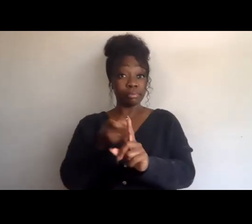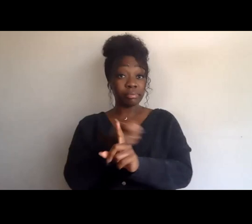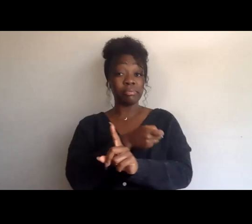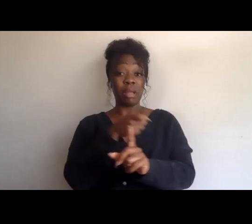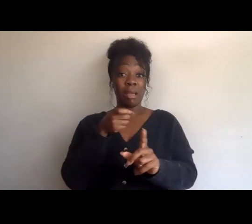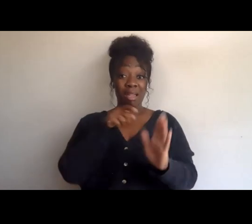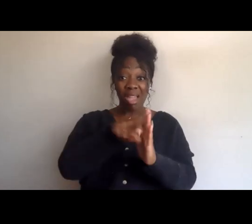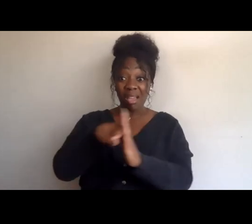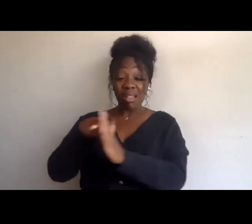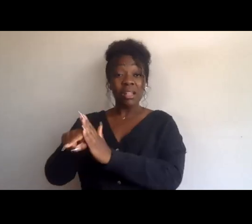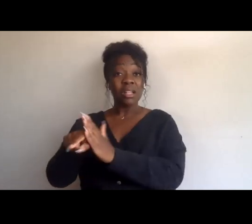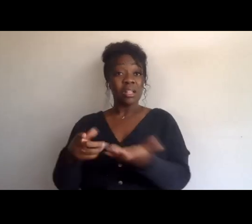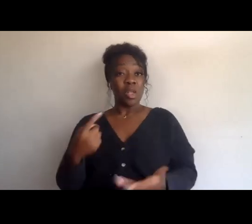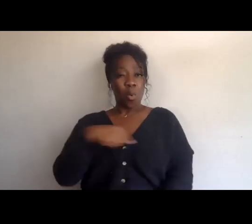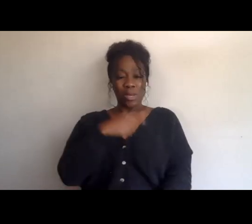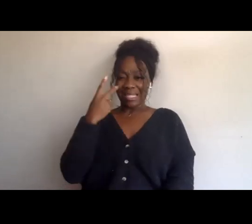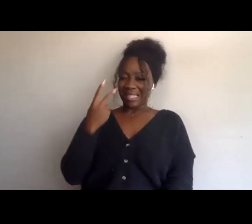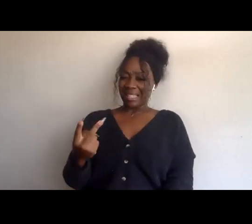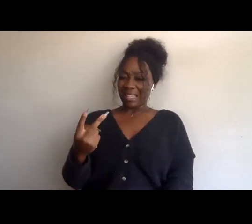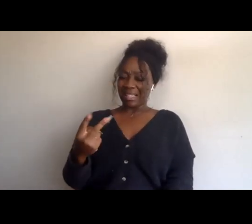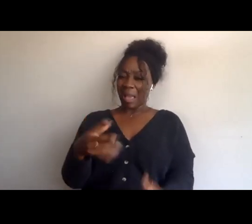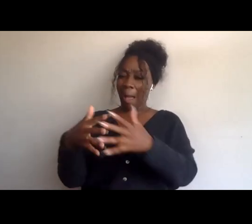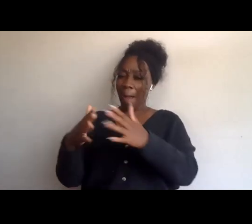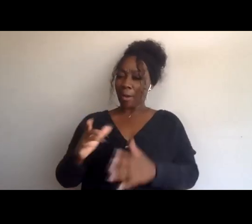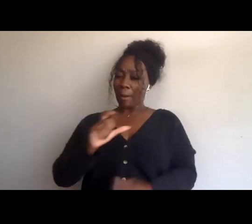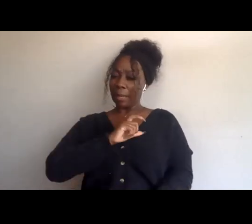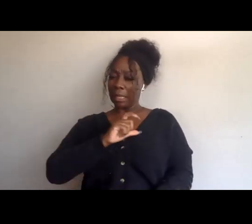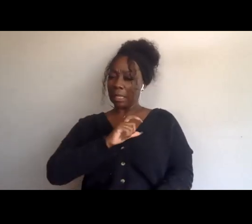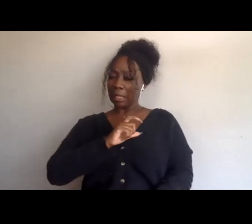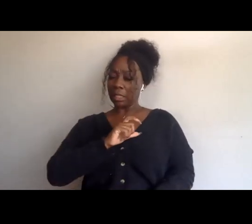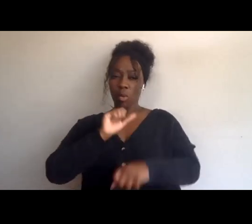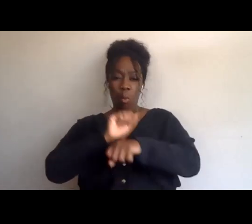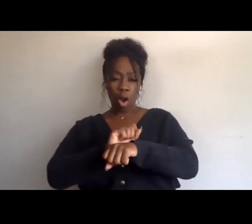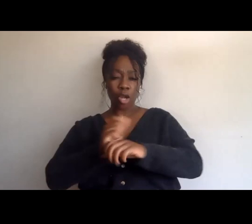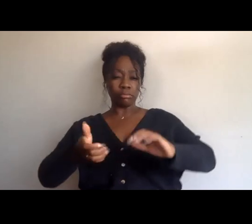are training with the IDF, so our oppressors here are linked